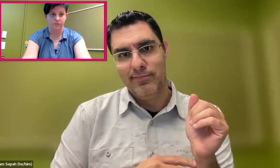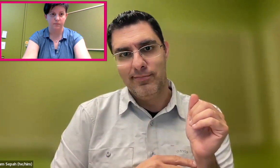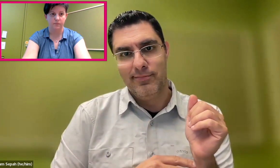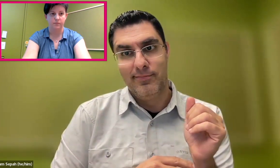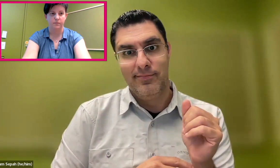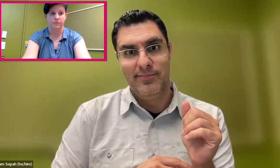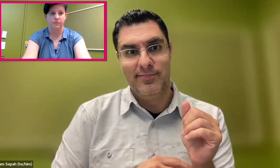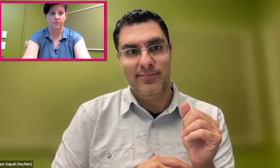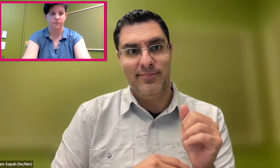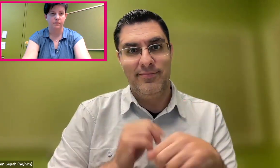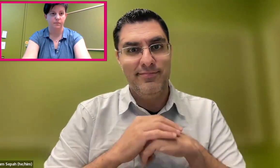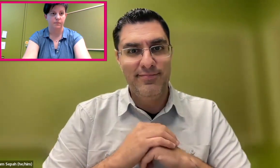I always tell people, don't burn any bridges.